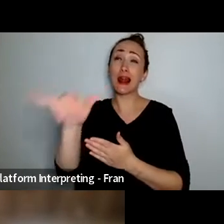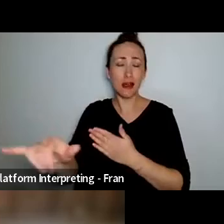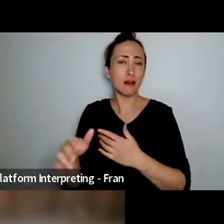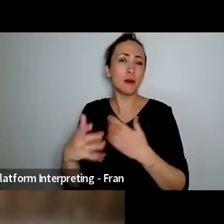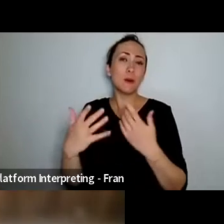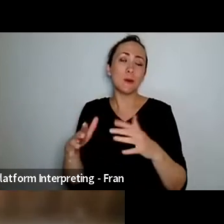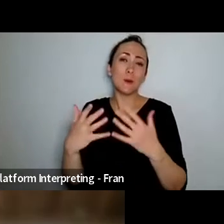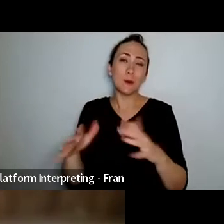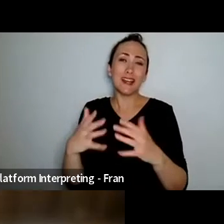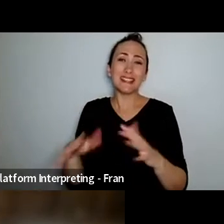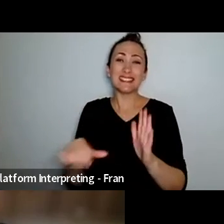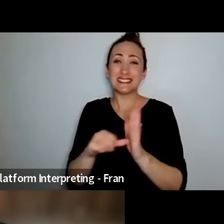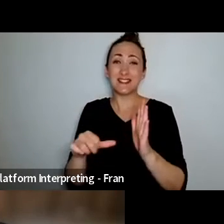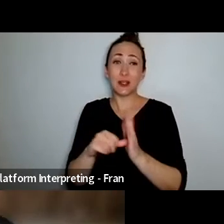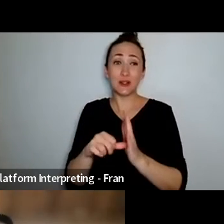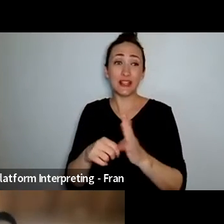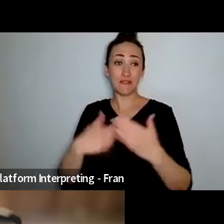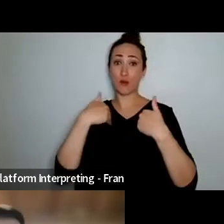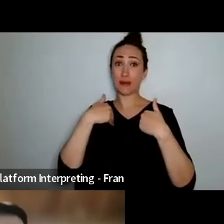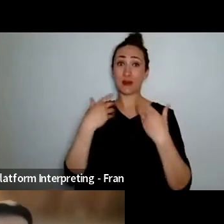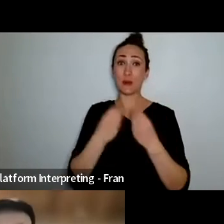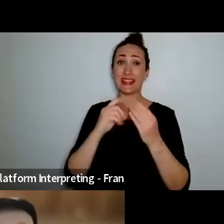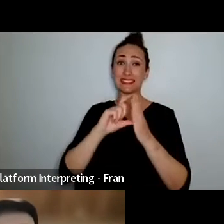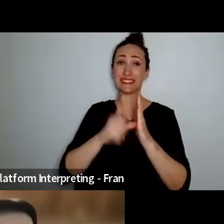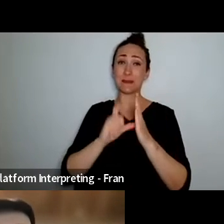as you know, with somebody with a disability it's not always the easiest to travel either